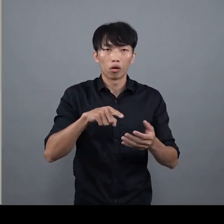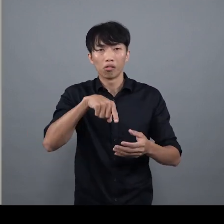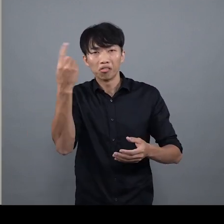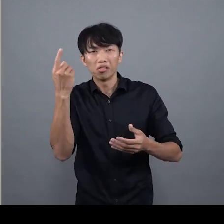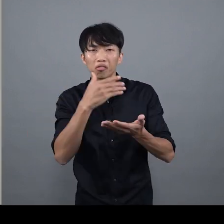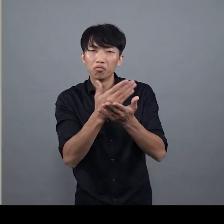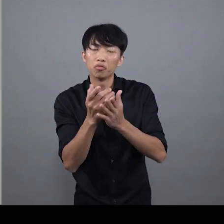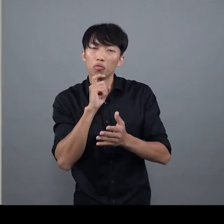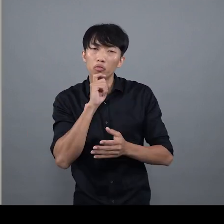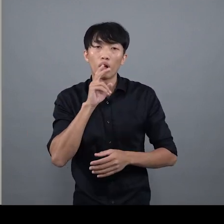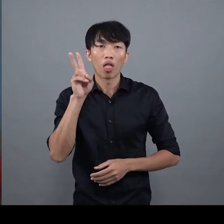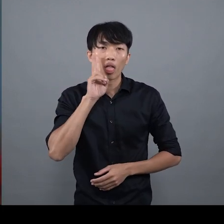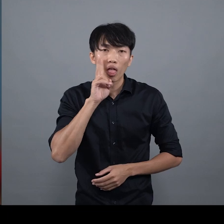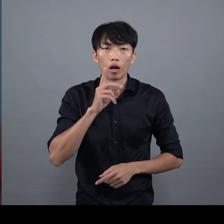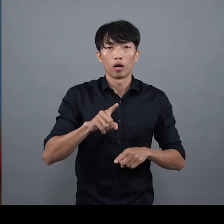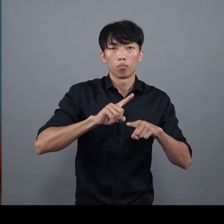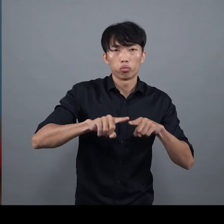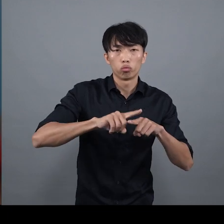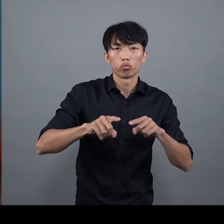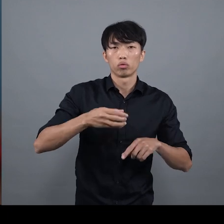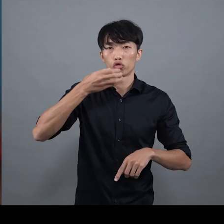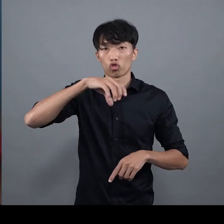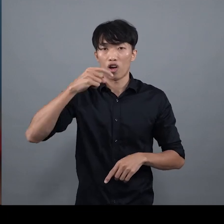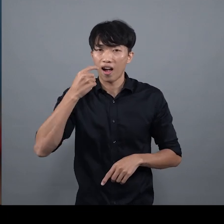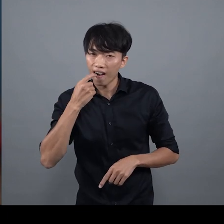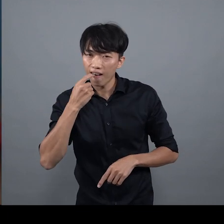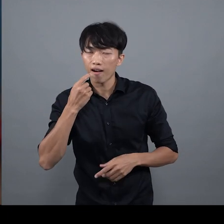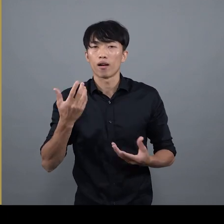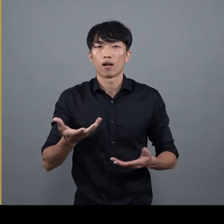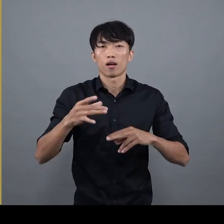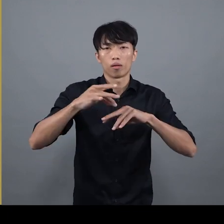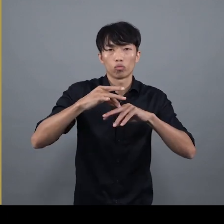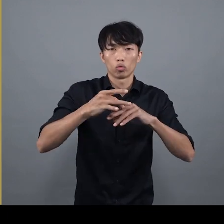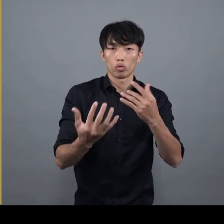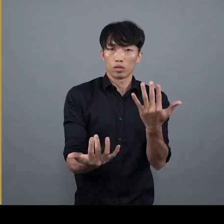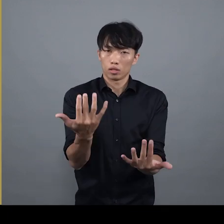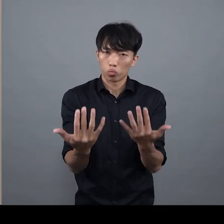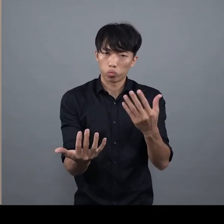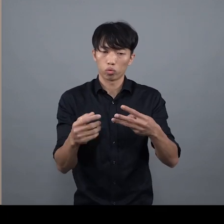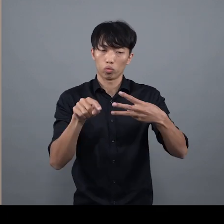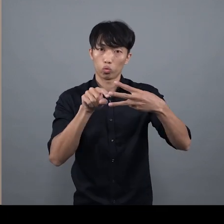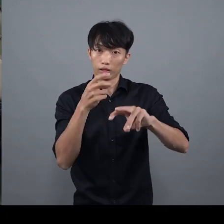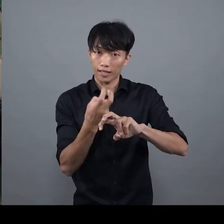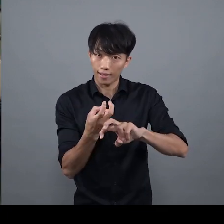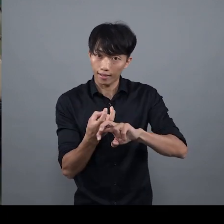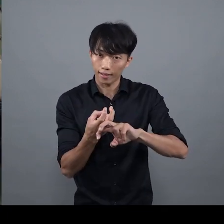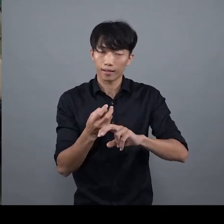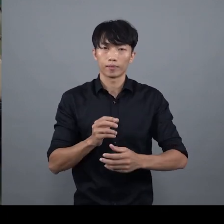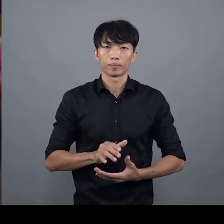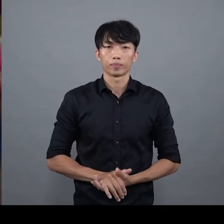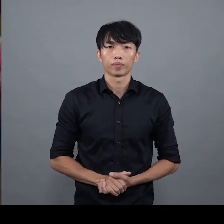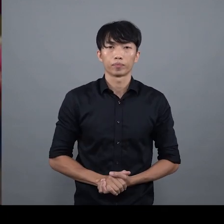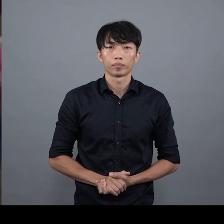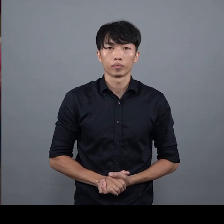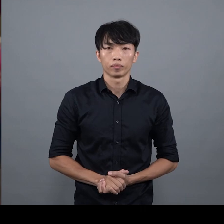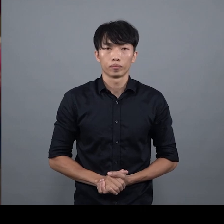and they mimic other materials, such as wood, ivory, metal, coral, and jade